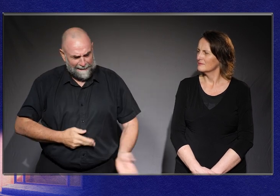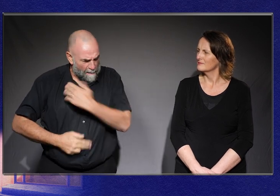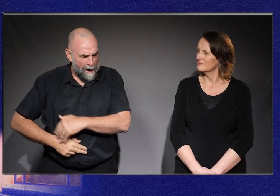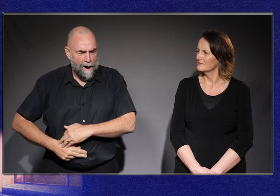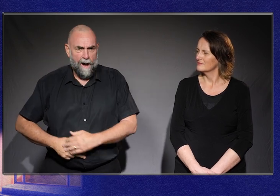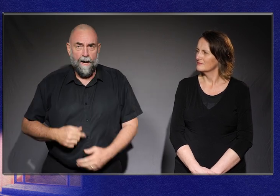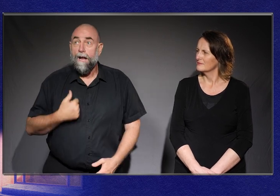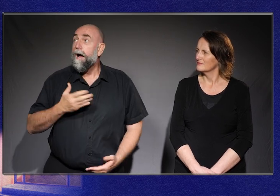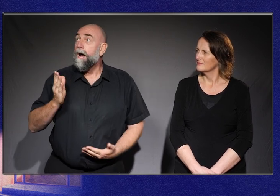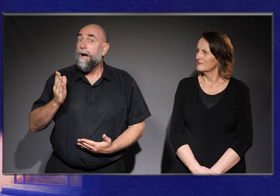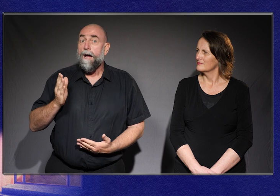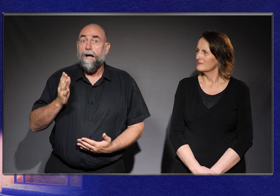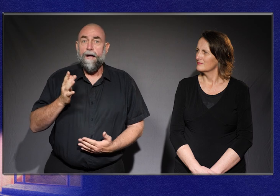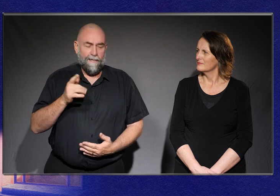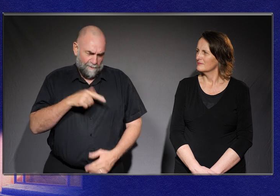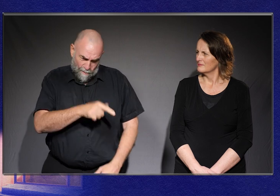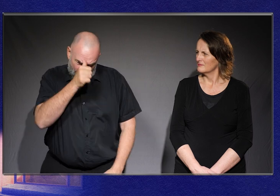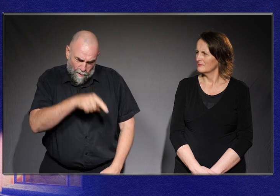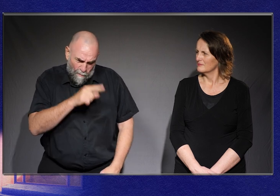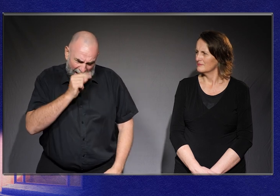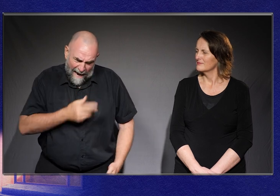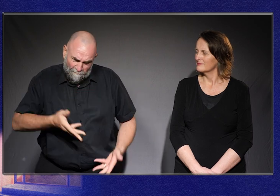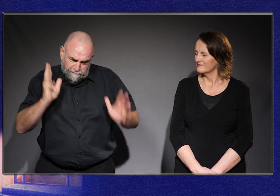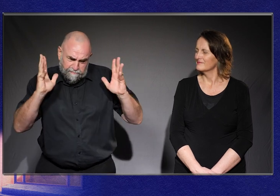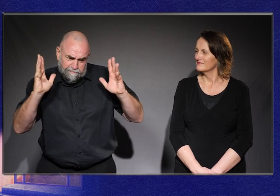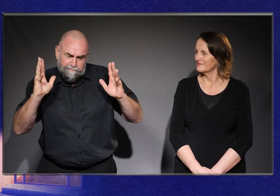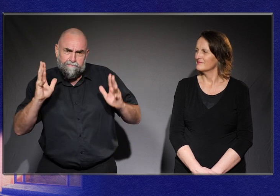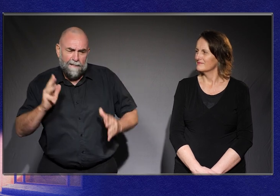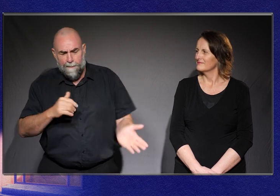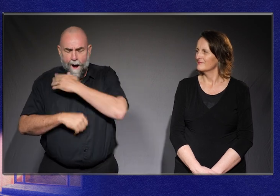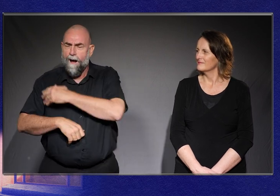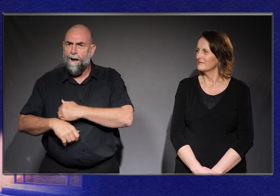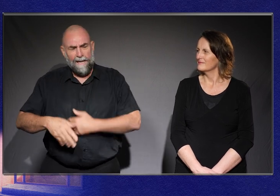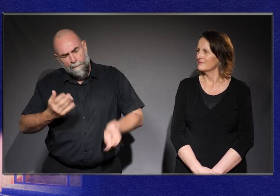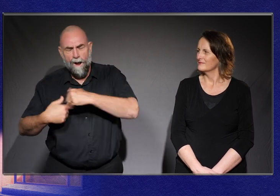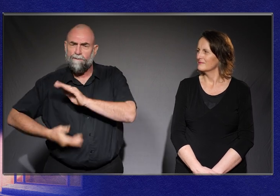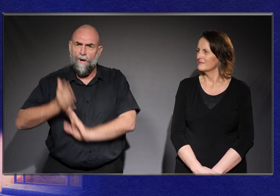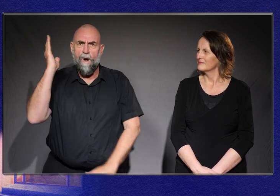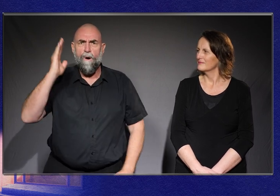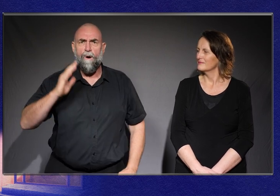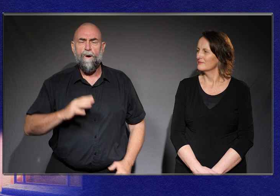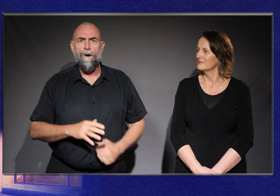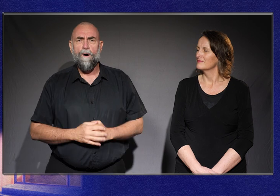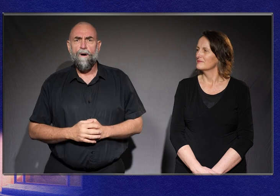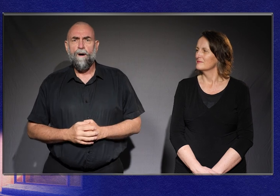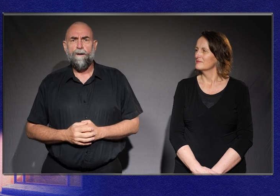You know you can do anything? So come on. Let’s get going.